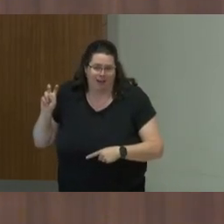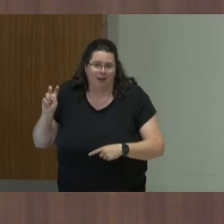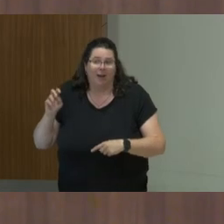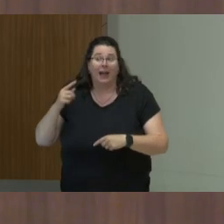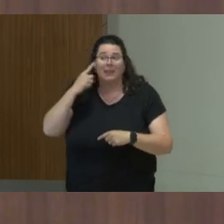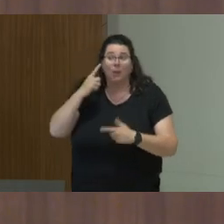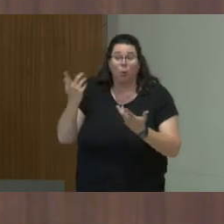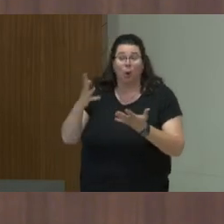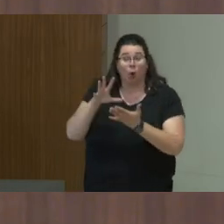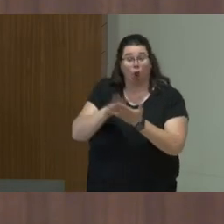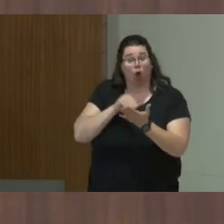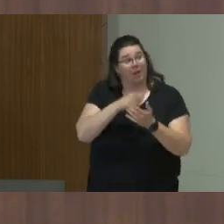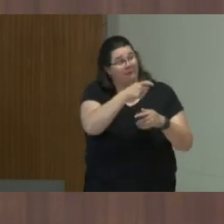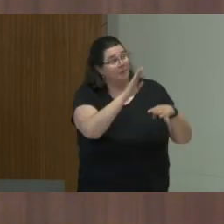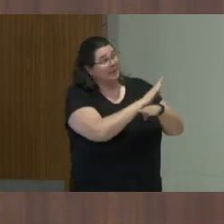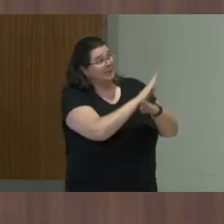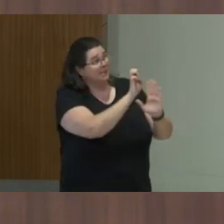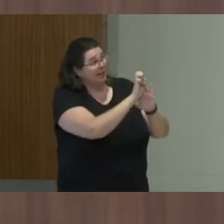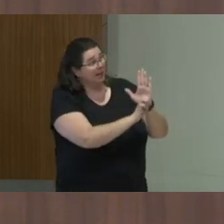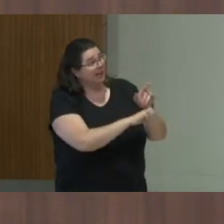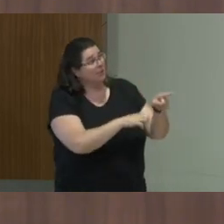from business ethics, but we are seeing that it's not enough.